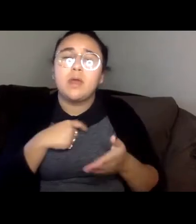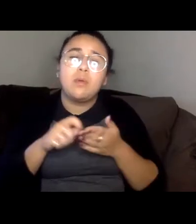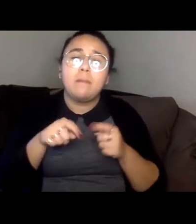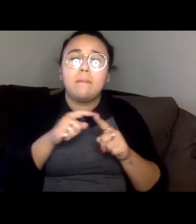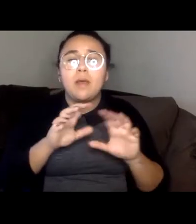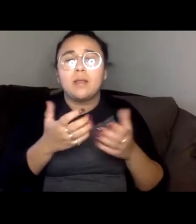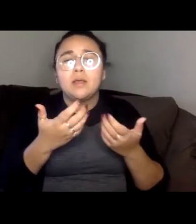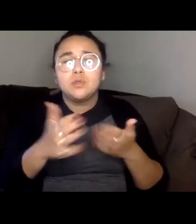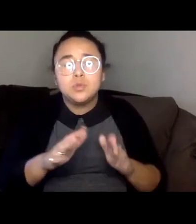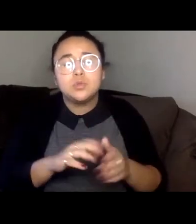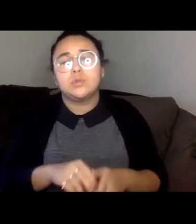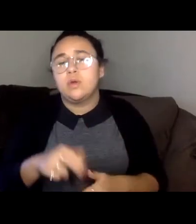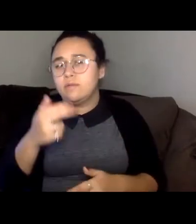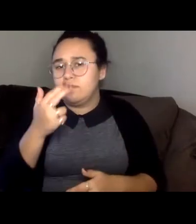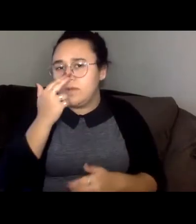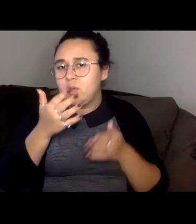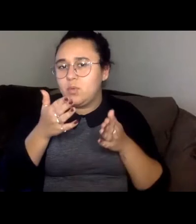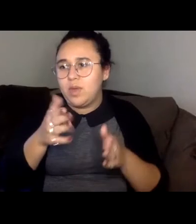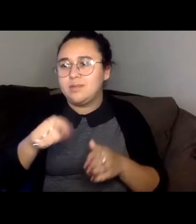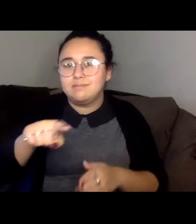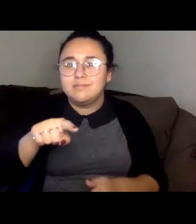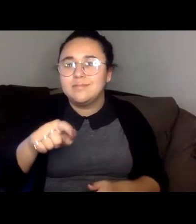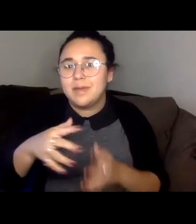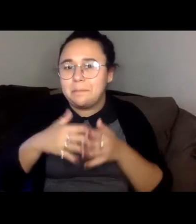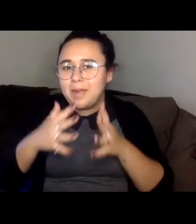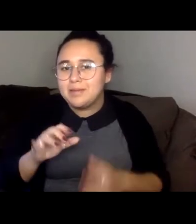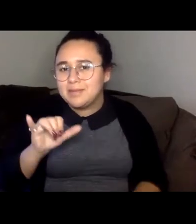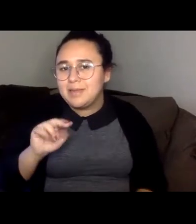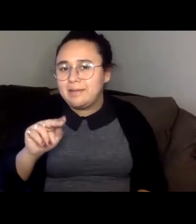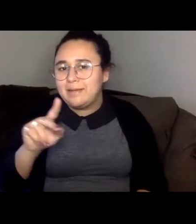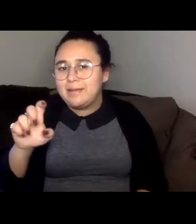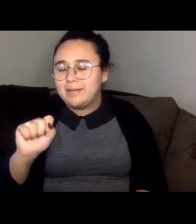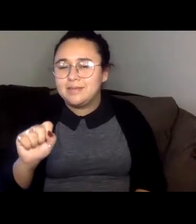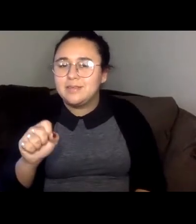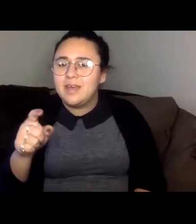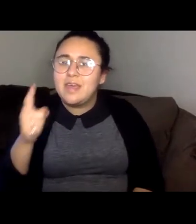There are difficult things here. They value you less if you're consider it.